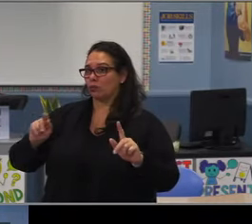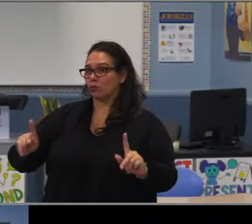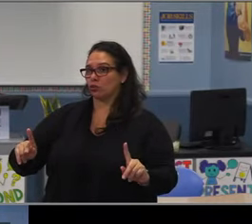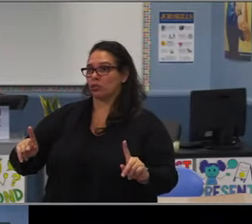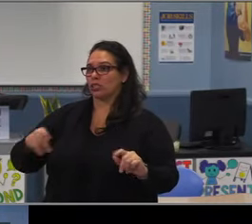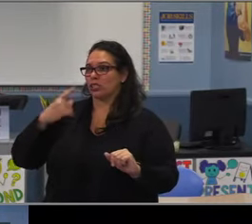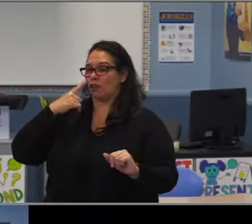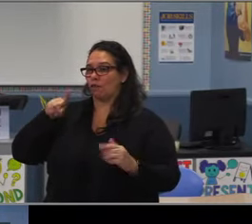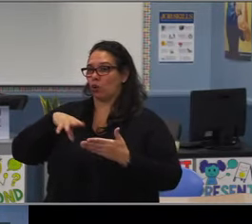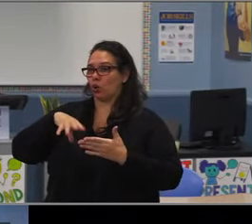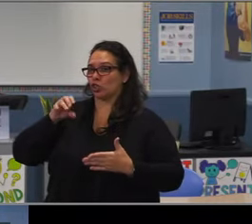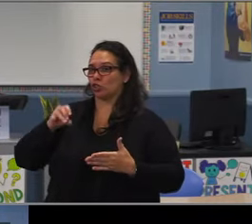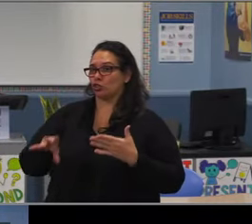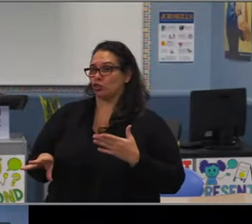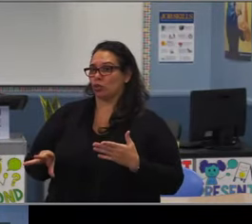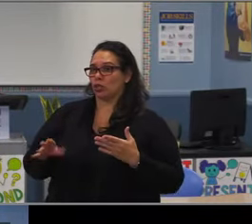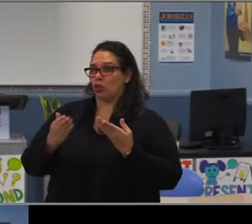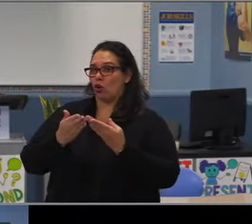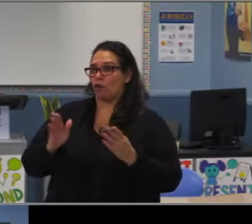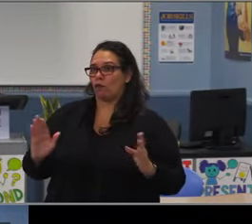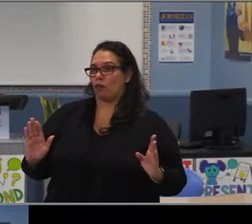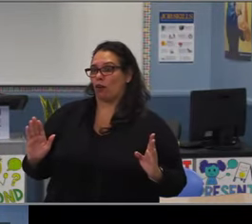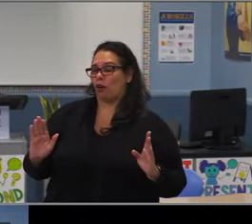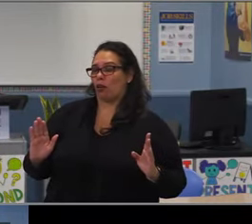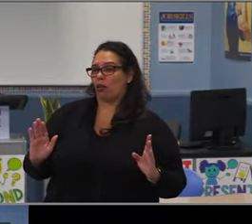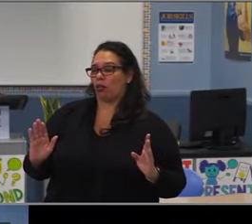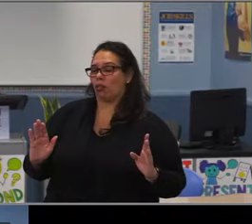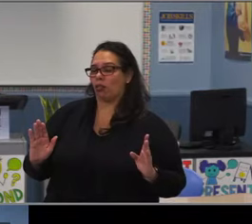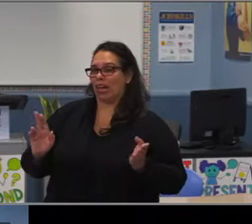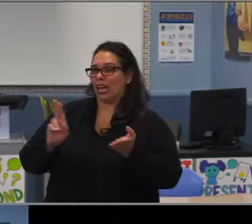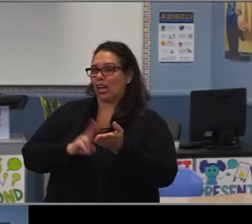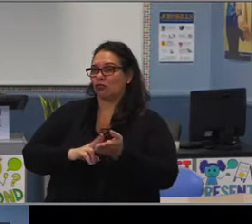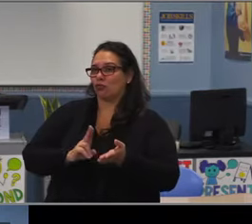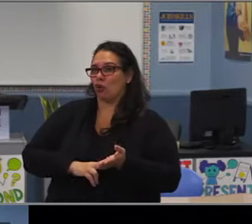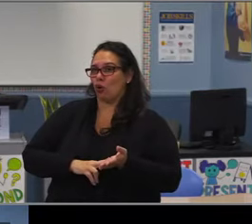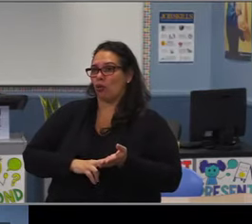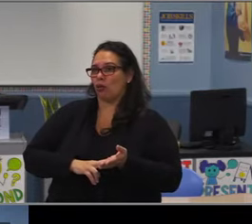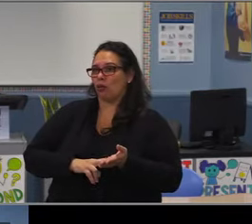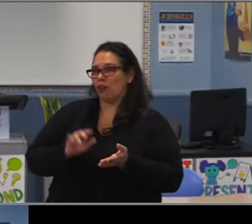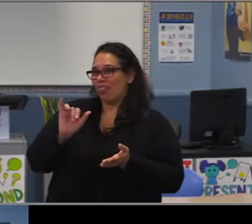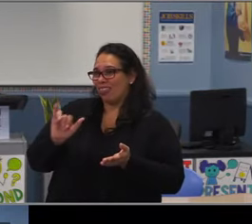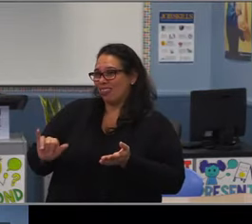there were 25 appointments, eight leaves of absence, one termination of service,